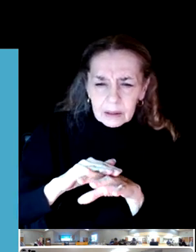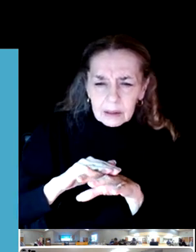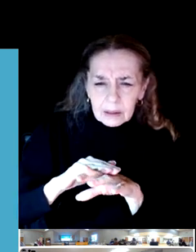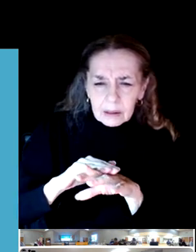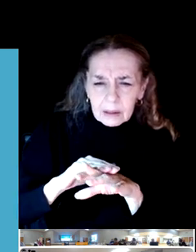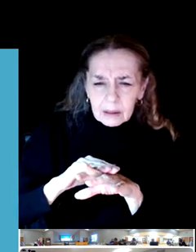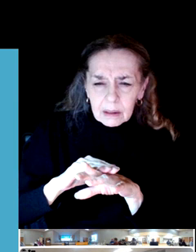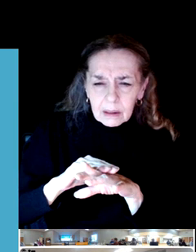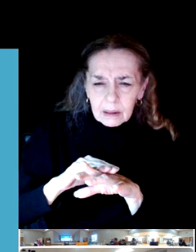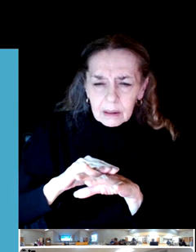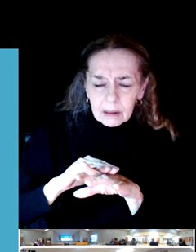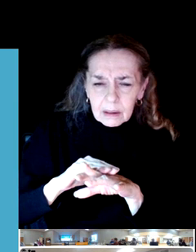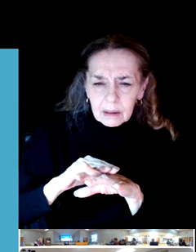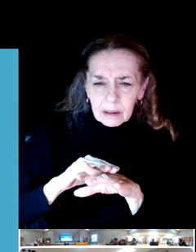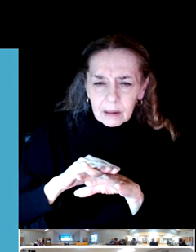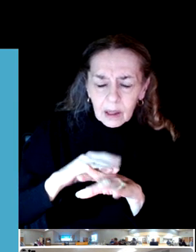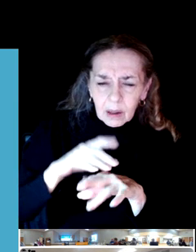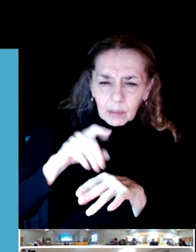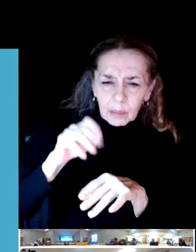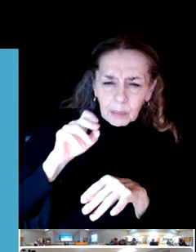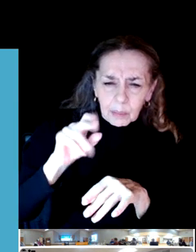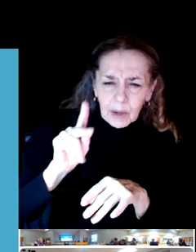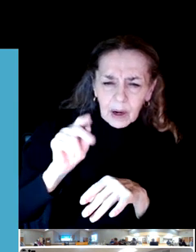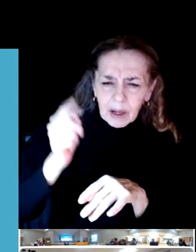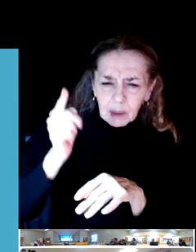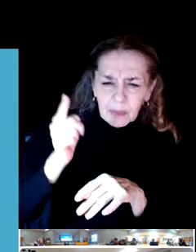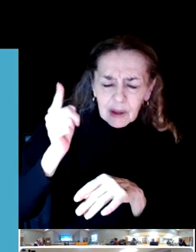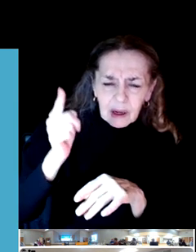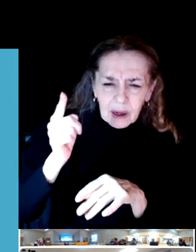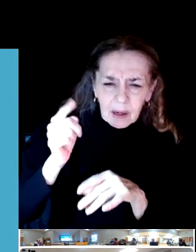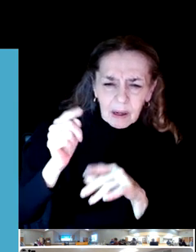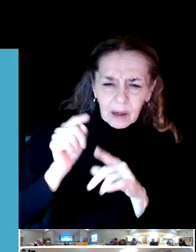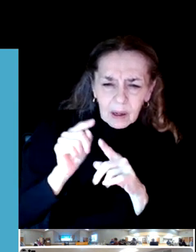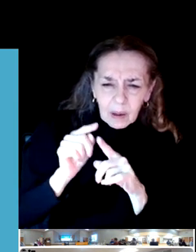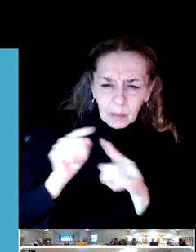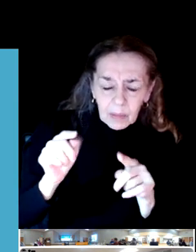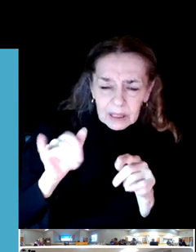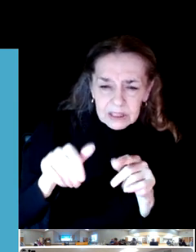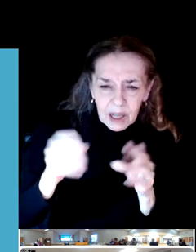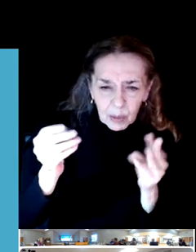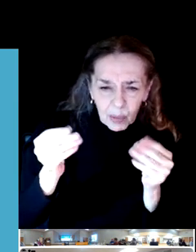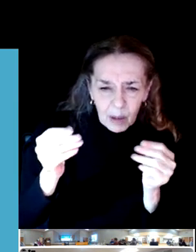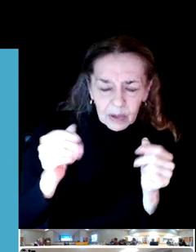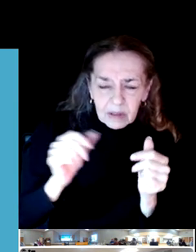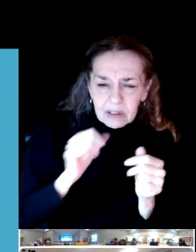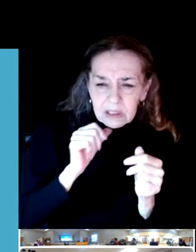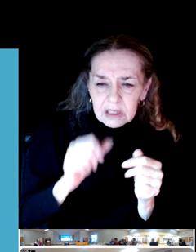But I know there's a park up there but is it property that's not private that people can build and go from the city to Dorris Ranch?